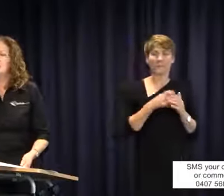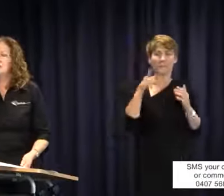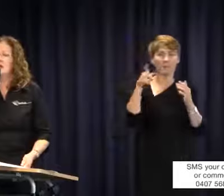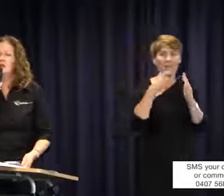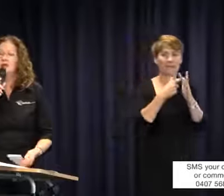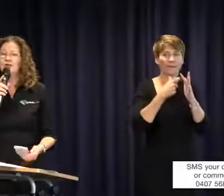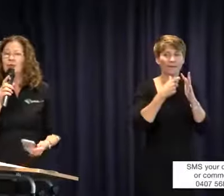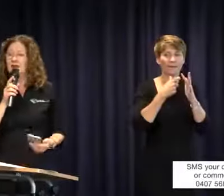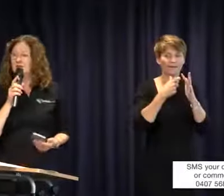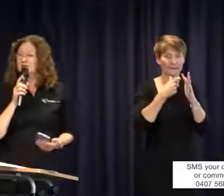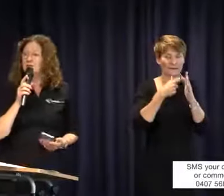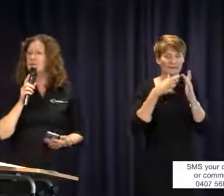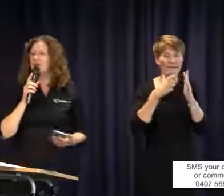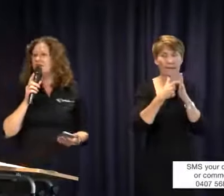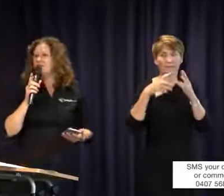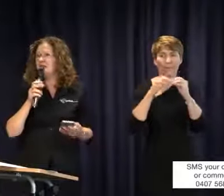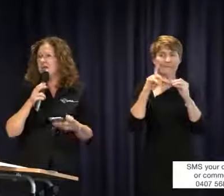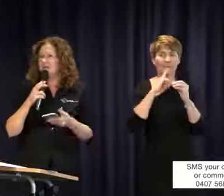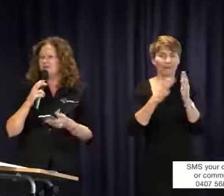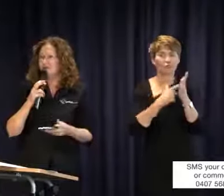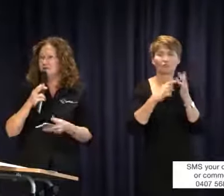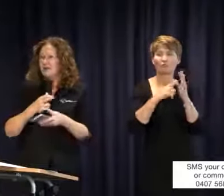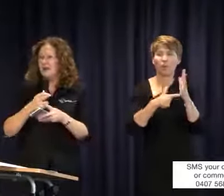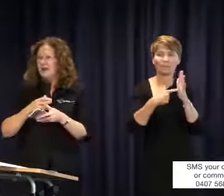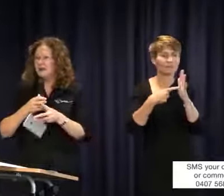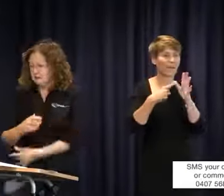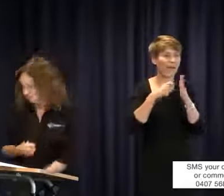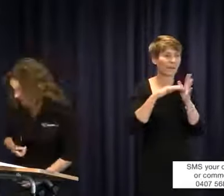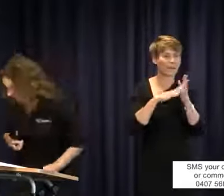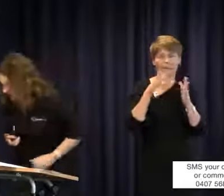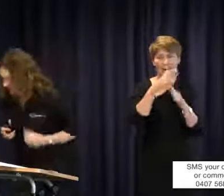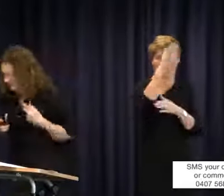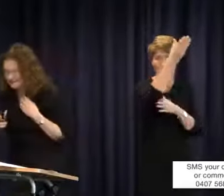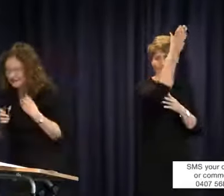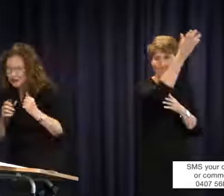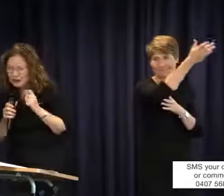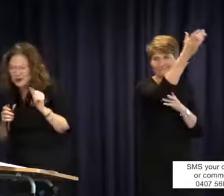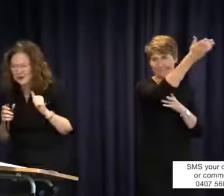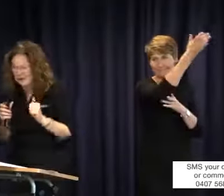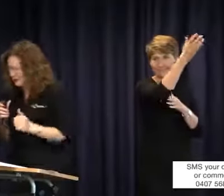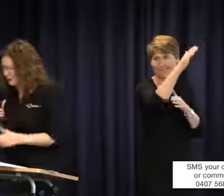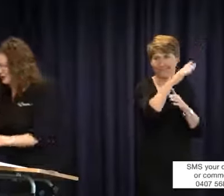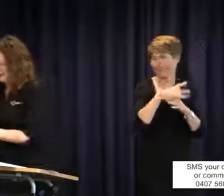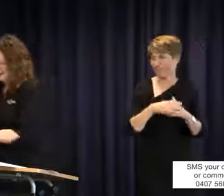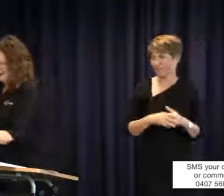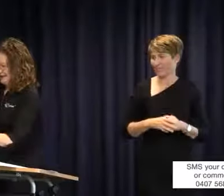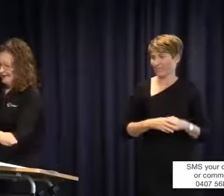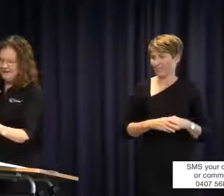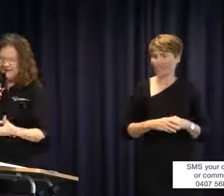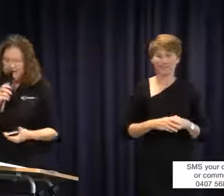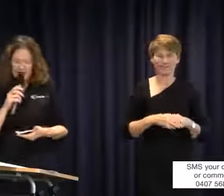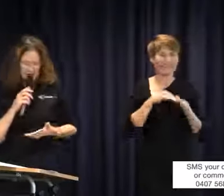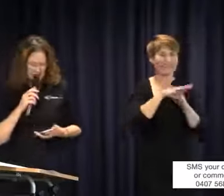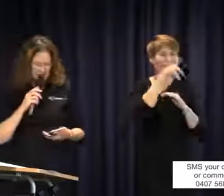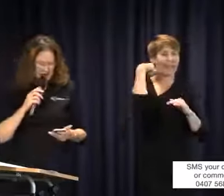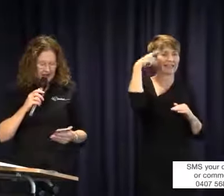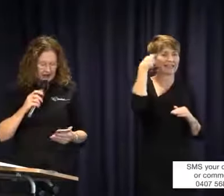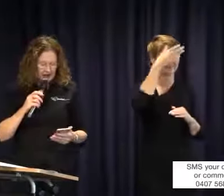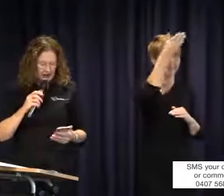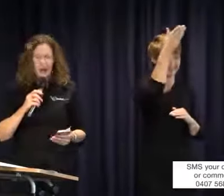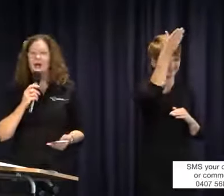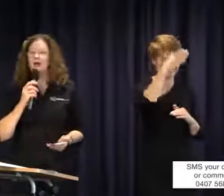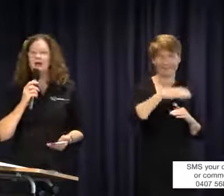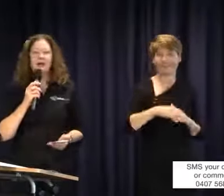saying up the back Robert Adam, but he's in I knew I was going to do that. He's in London.